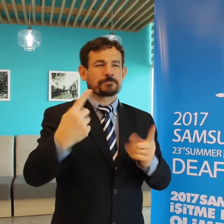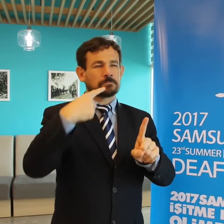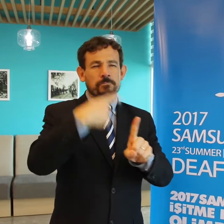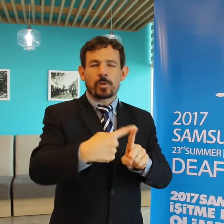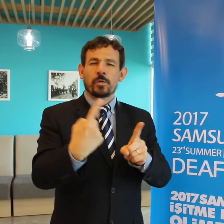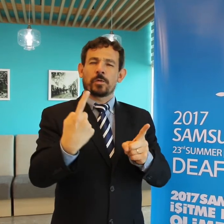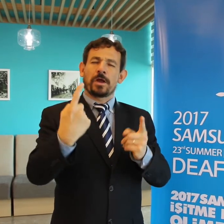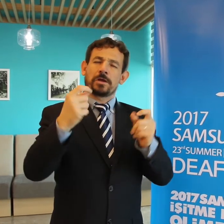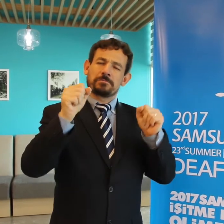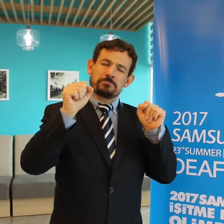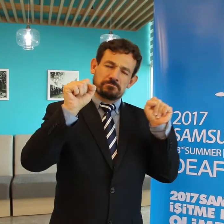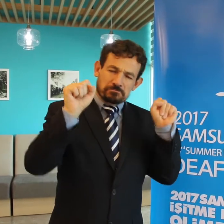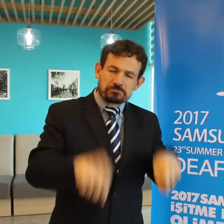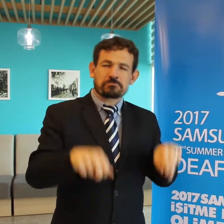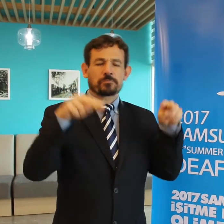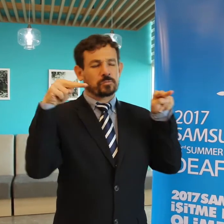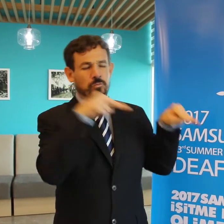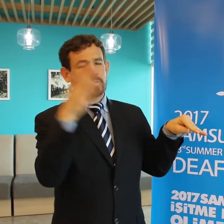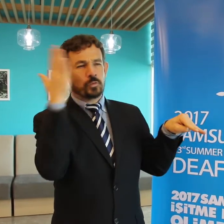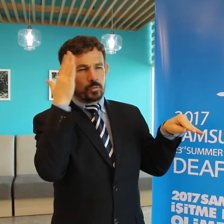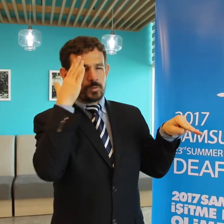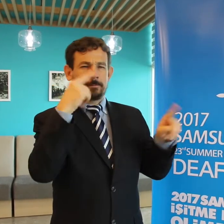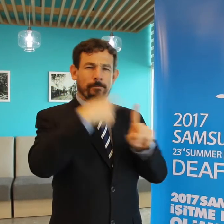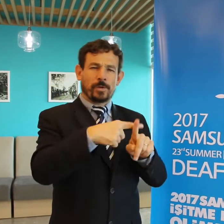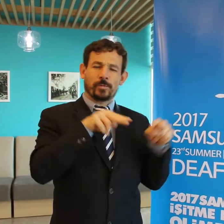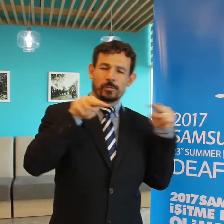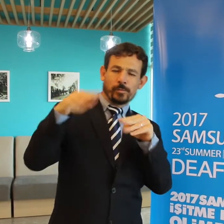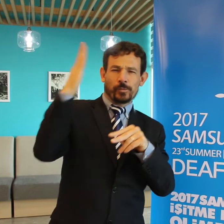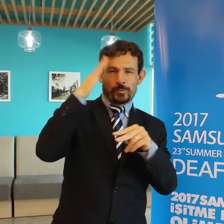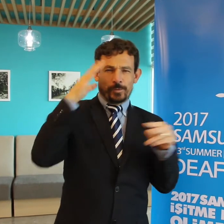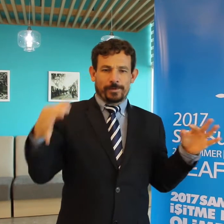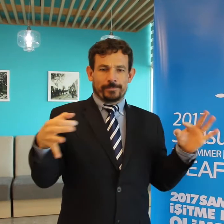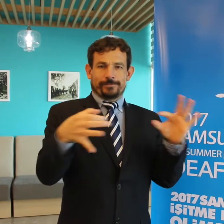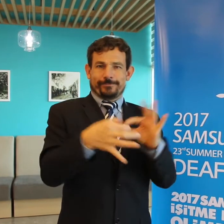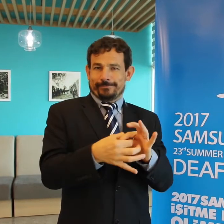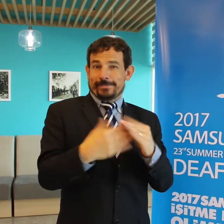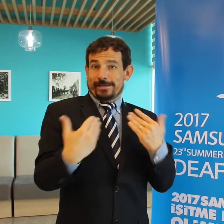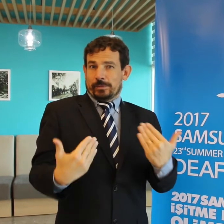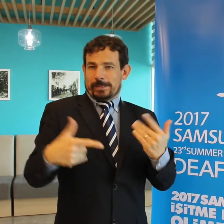Right now, with ICSD’s public relations to broadcast information everywhere, that helps bring a connection between ICSD and IOC.